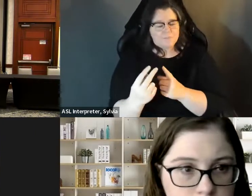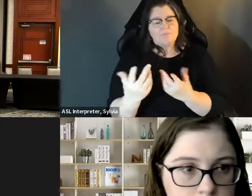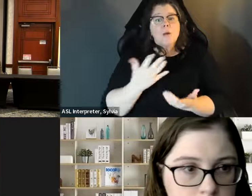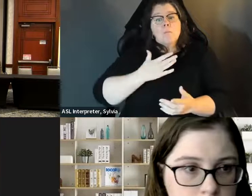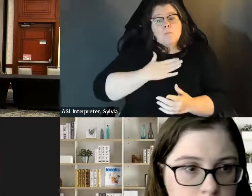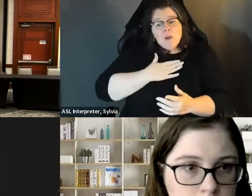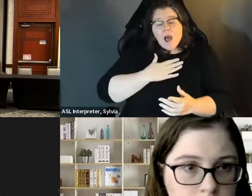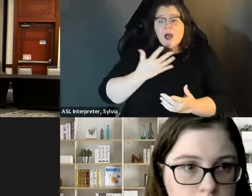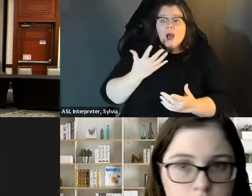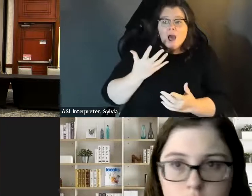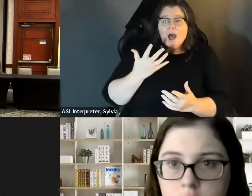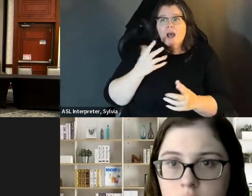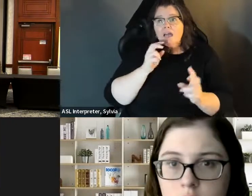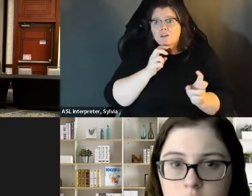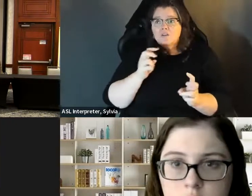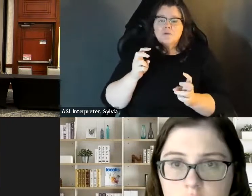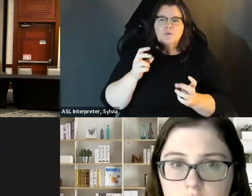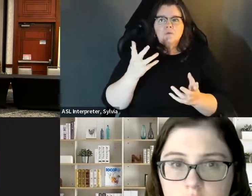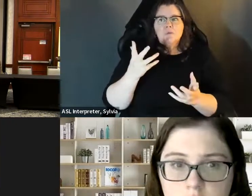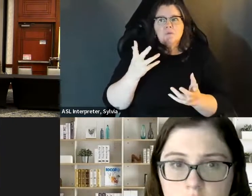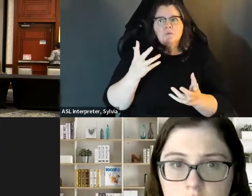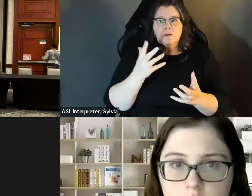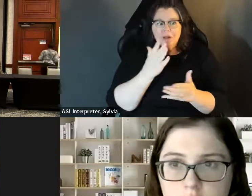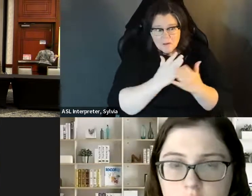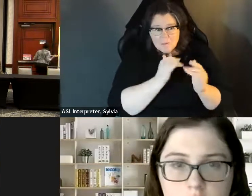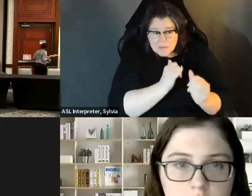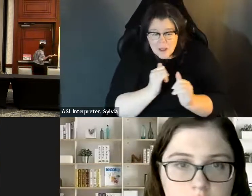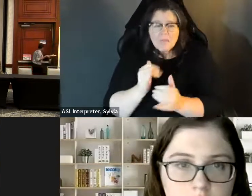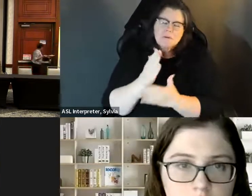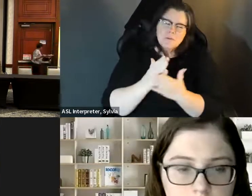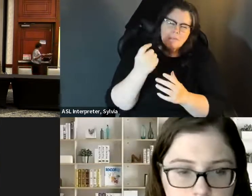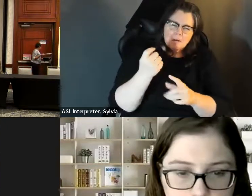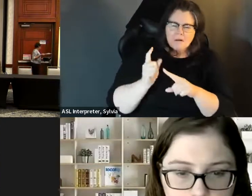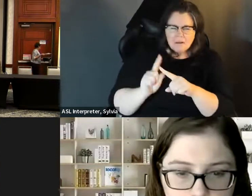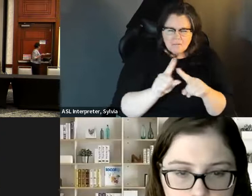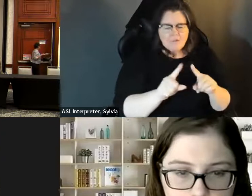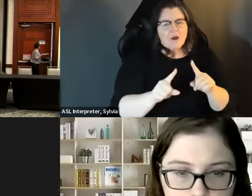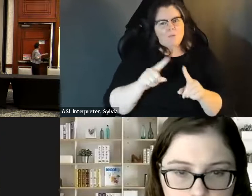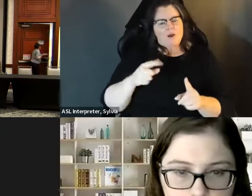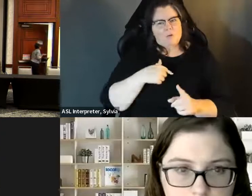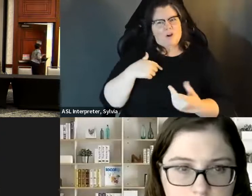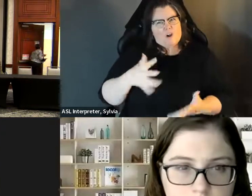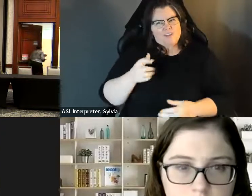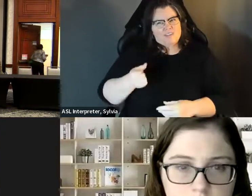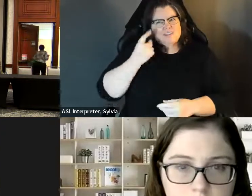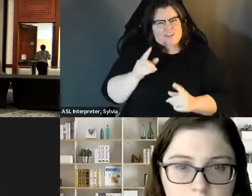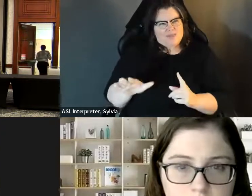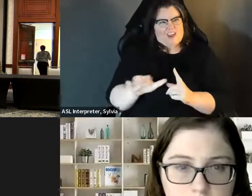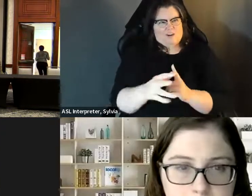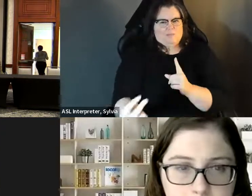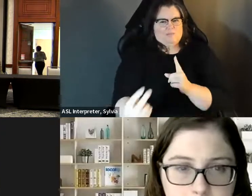the aspect that we understand to some degree, we -- we're there, we understand your concerns, our concerns are So I think that when talk to people in the aspect that we understand to some degree, we're there, we understand your concerns, our concerns slightly different, but we still feel your pain in a lot of aspects. slightly different but we still feel your pain in a lot